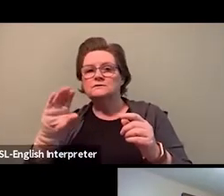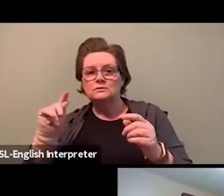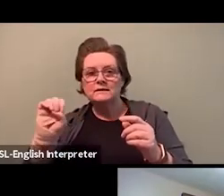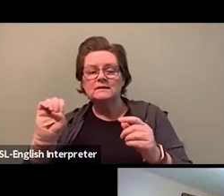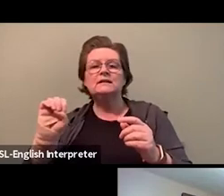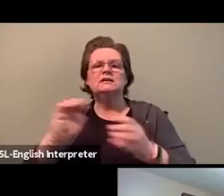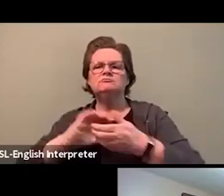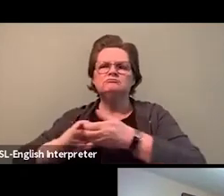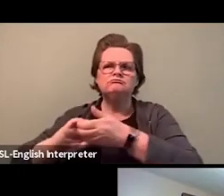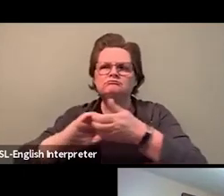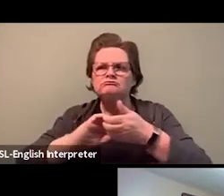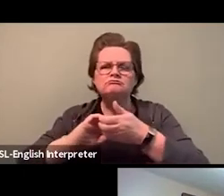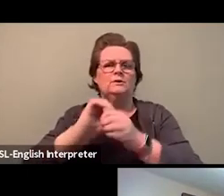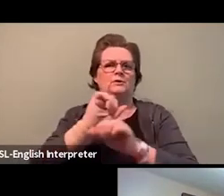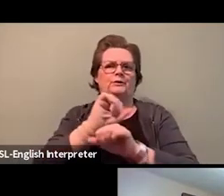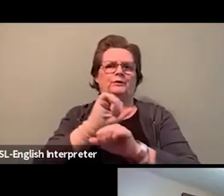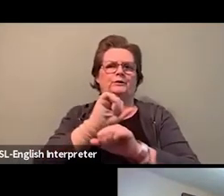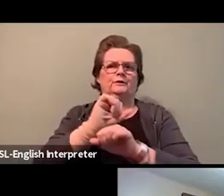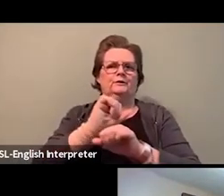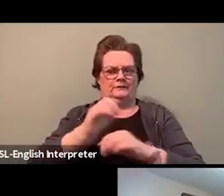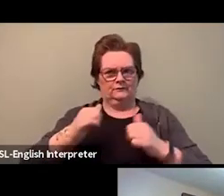and more equitable work environments.